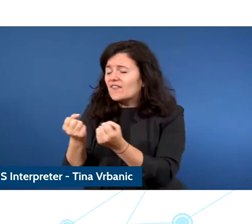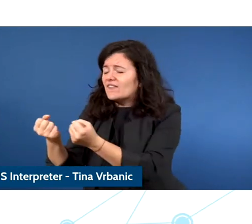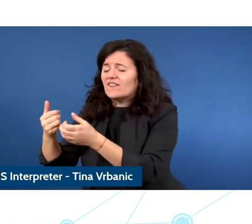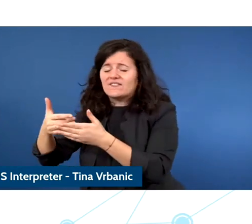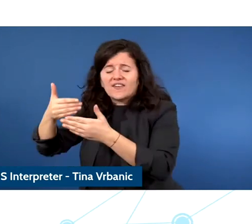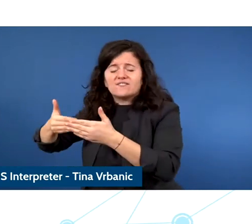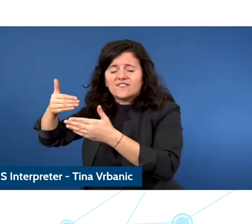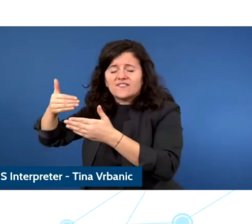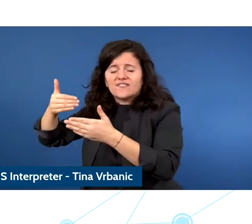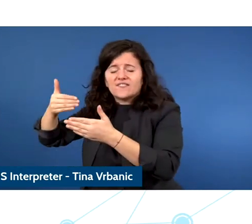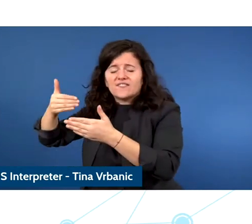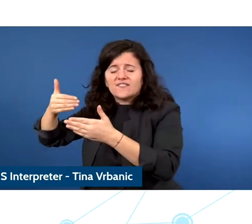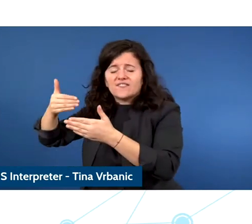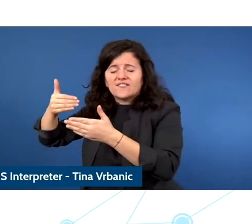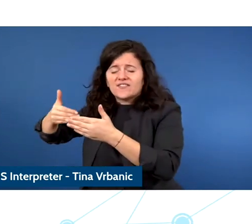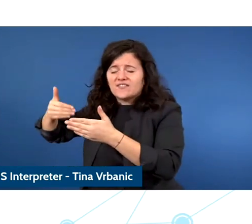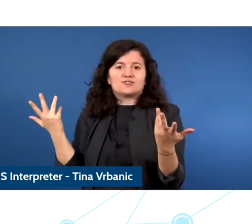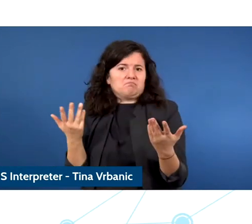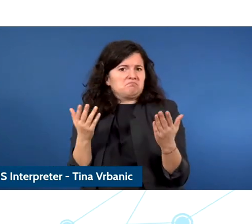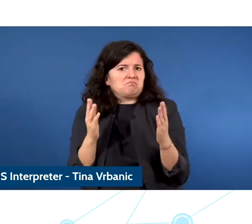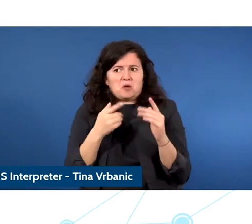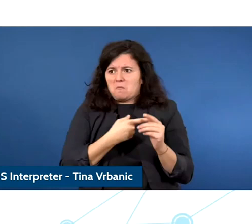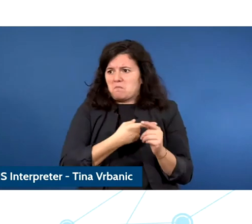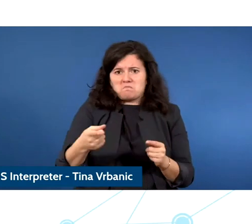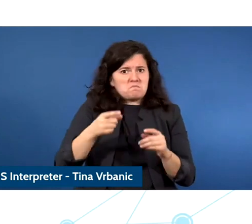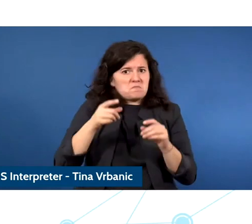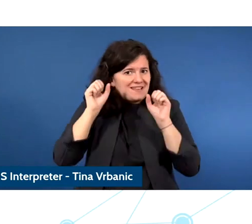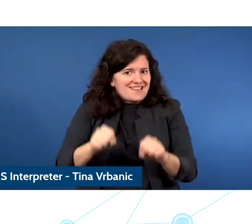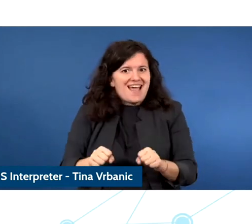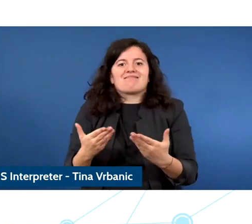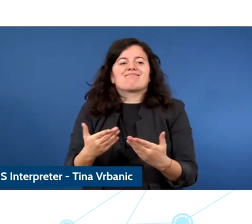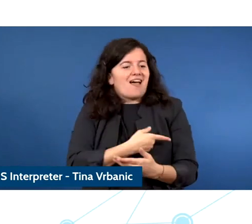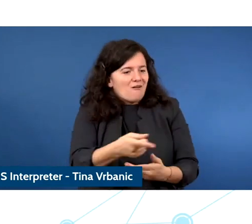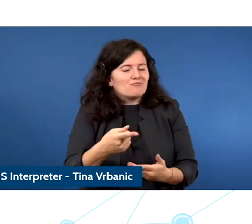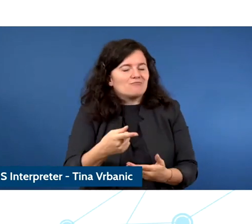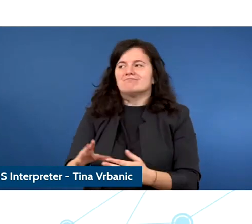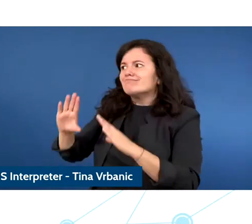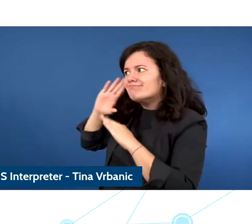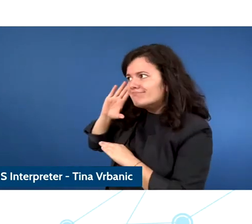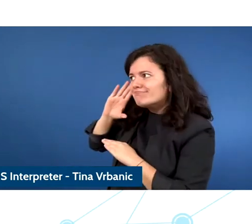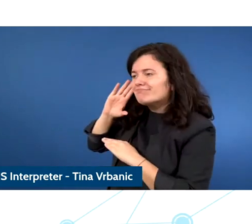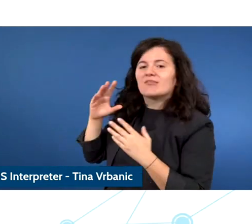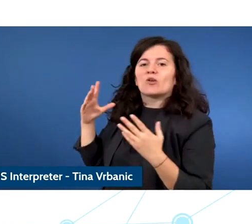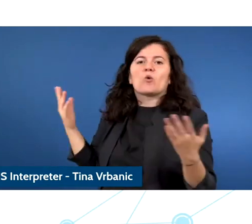years which gives us no excuse not to listen to children.